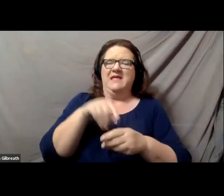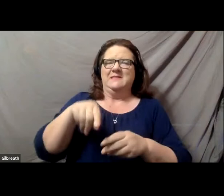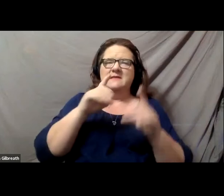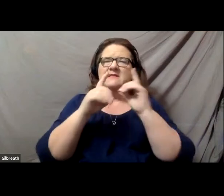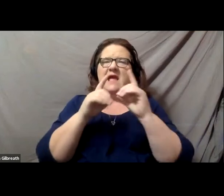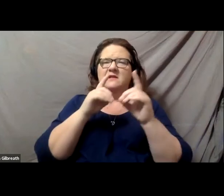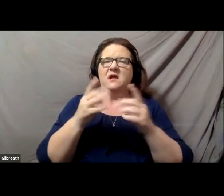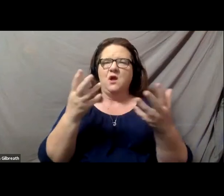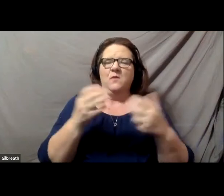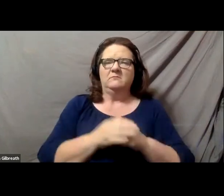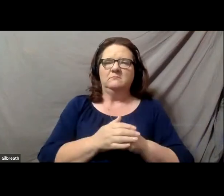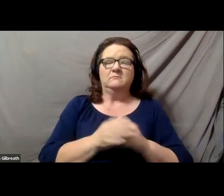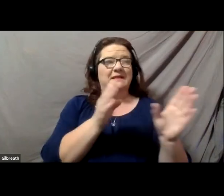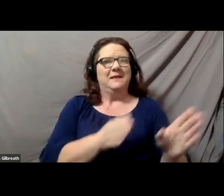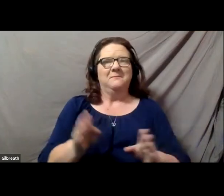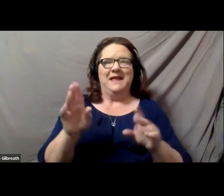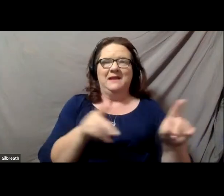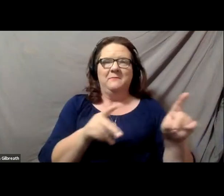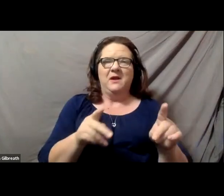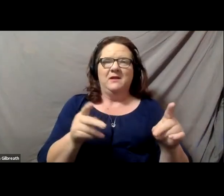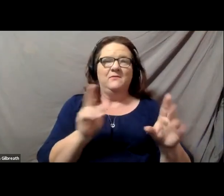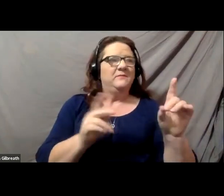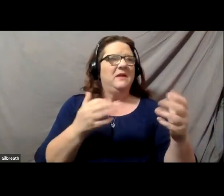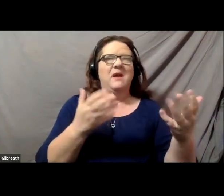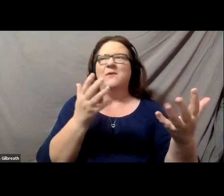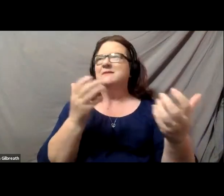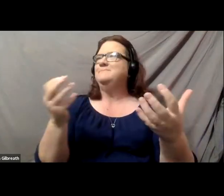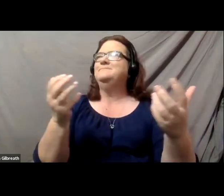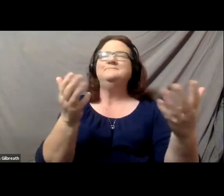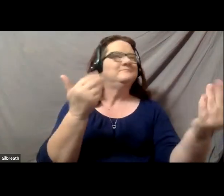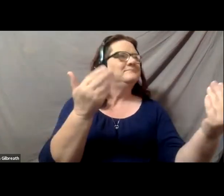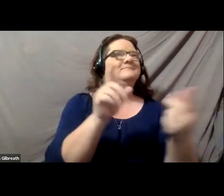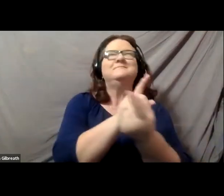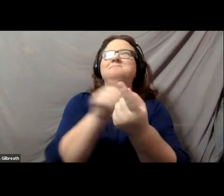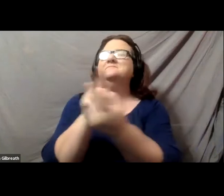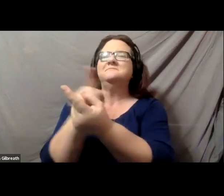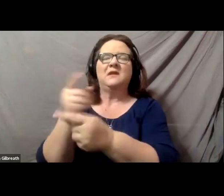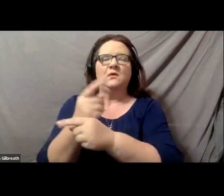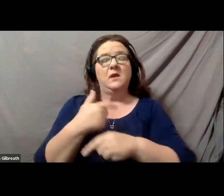It’s kind of like planning a party with people you want to talk to. After raising children with disabilities,